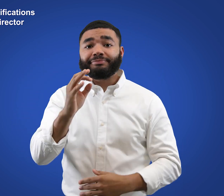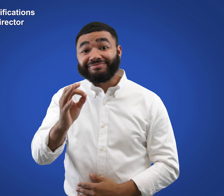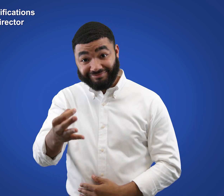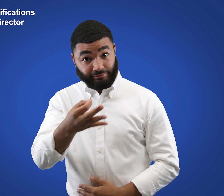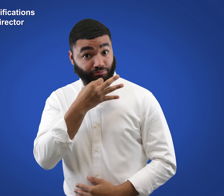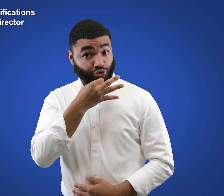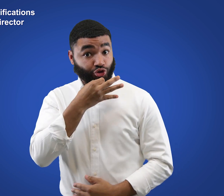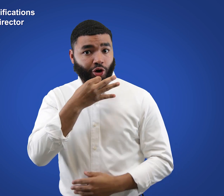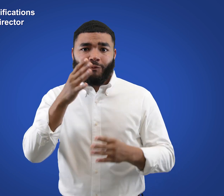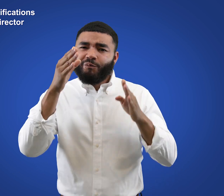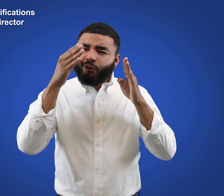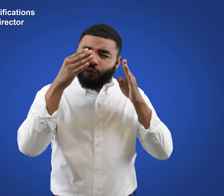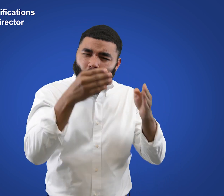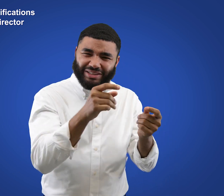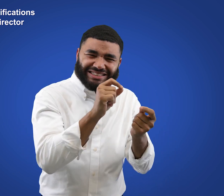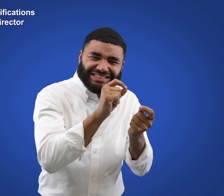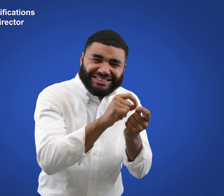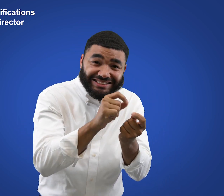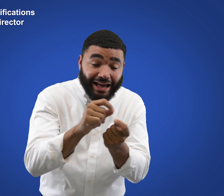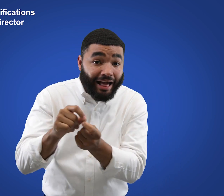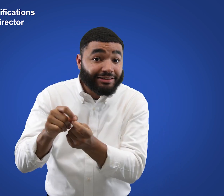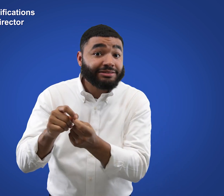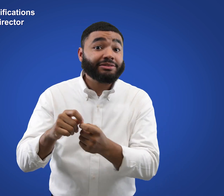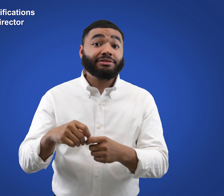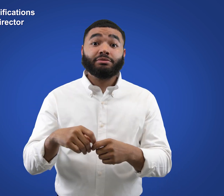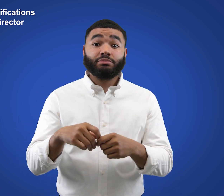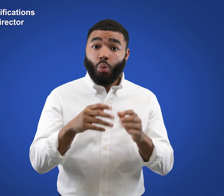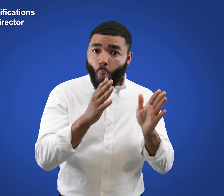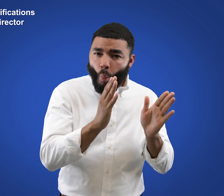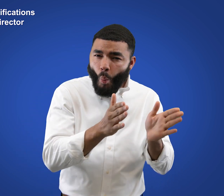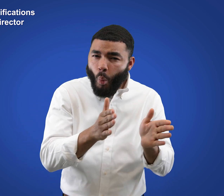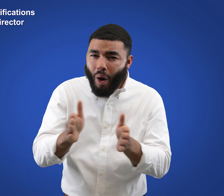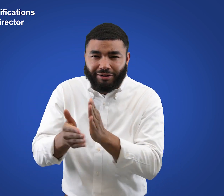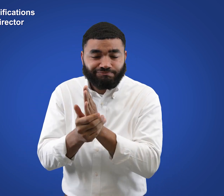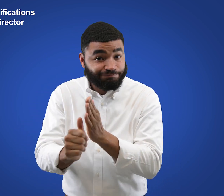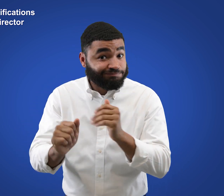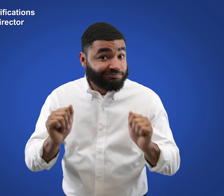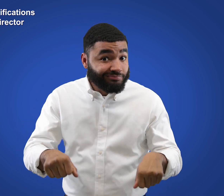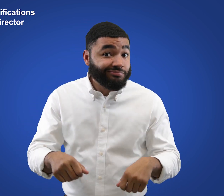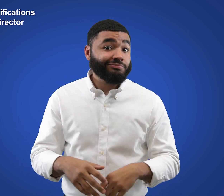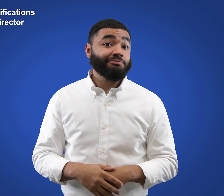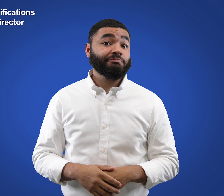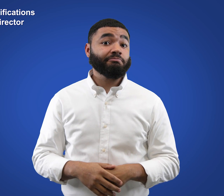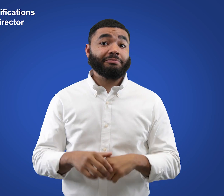strong attention to detail, and excellent organizational skills;